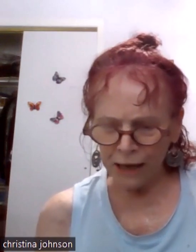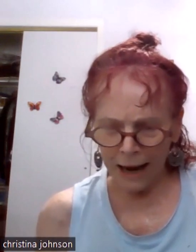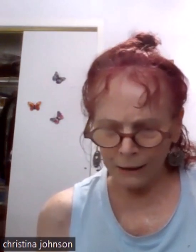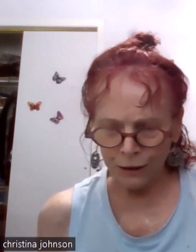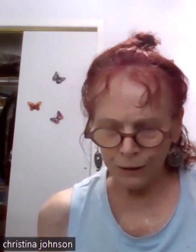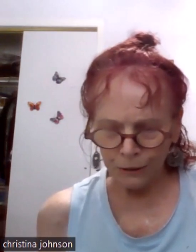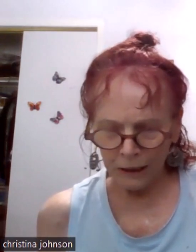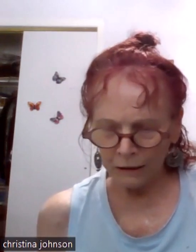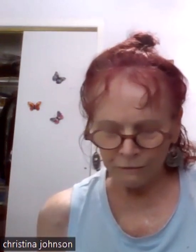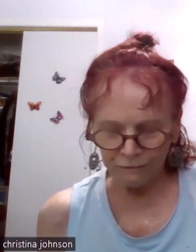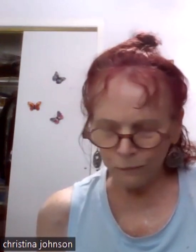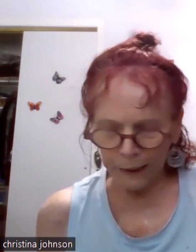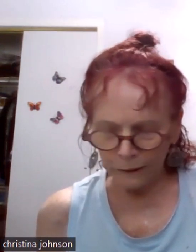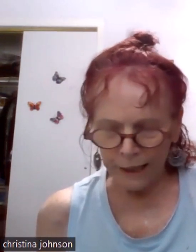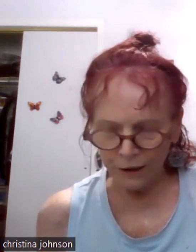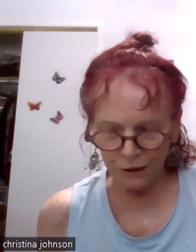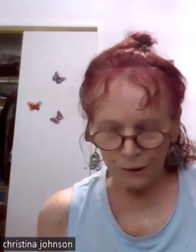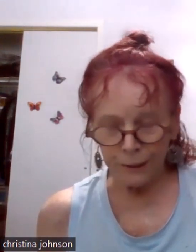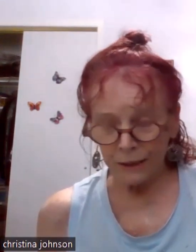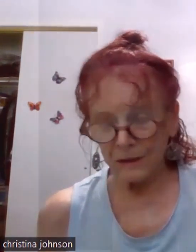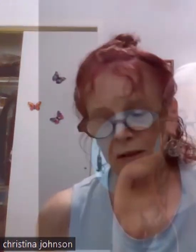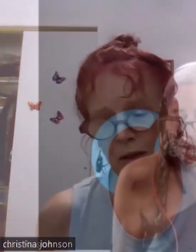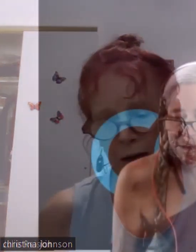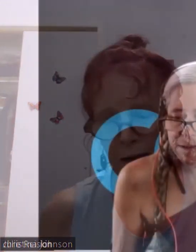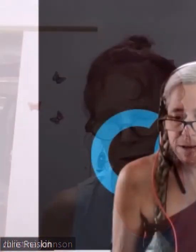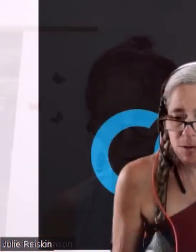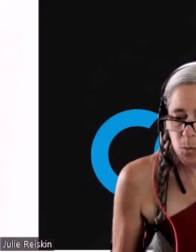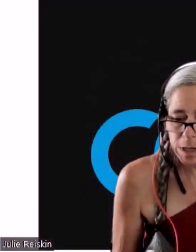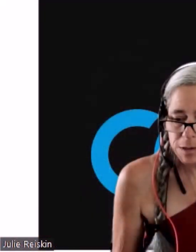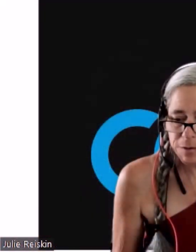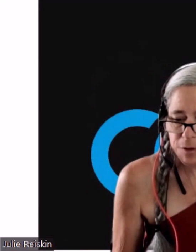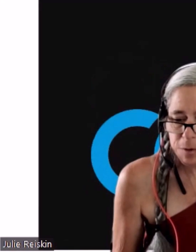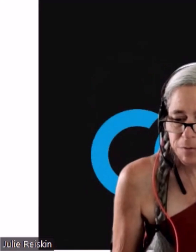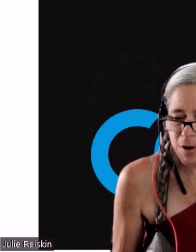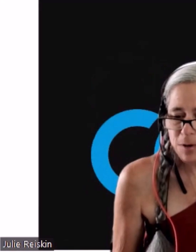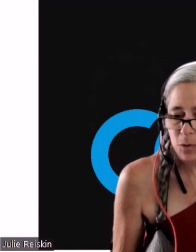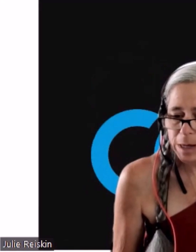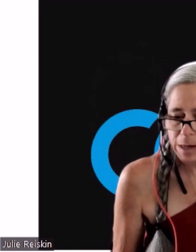an attitude of we don't need to do this. You know, winds are few and far between.